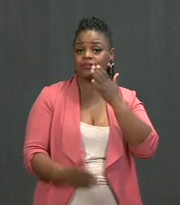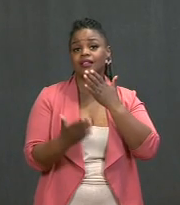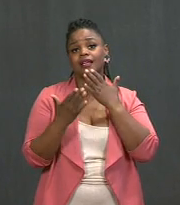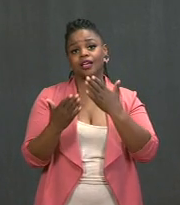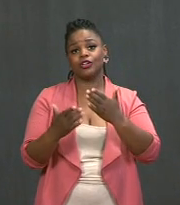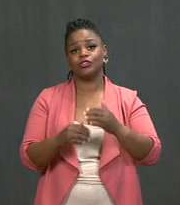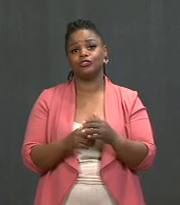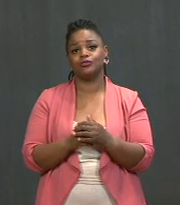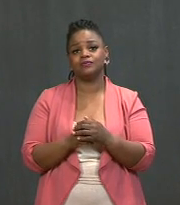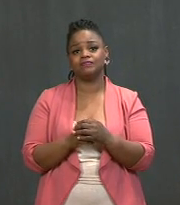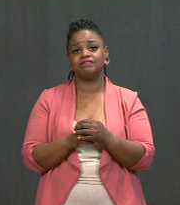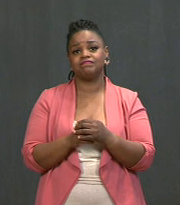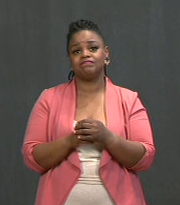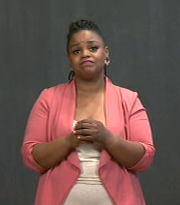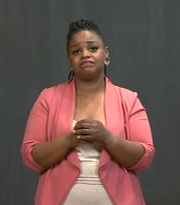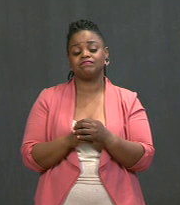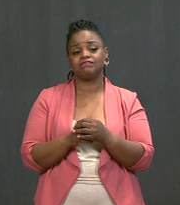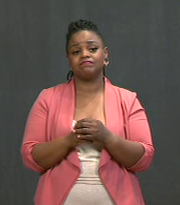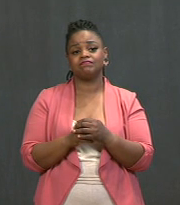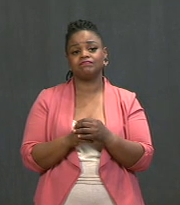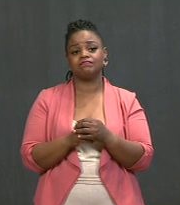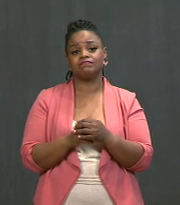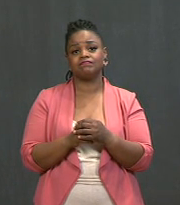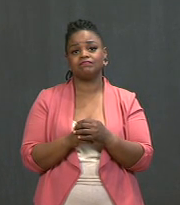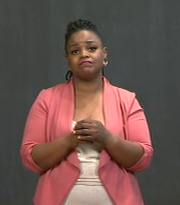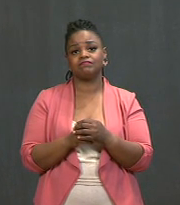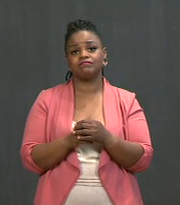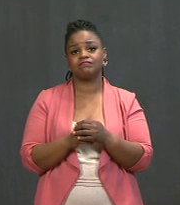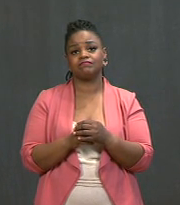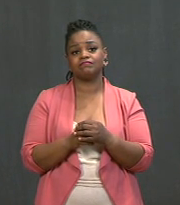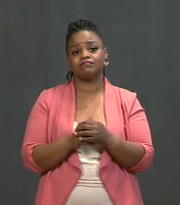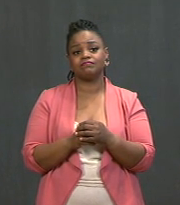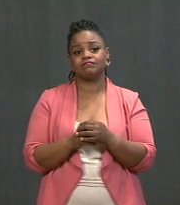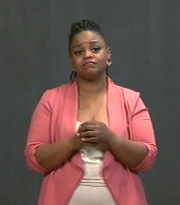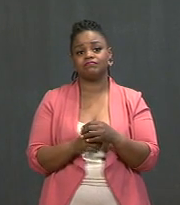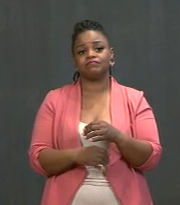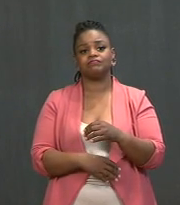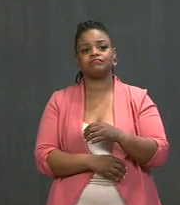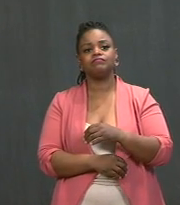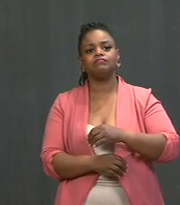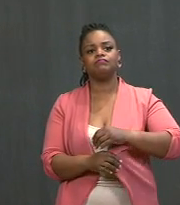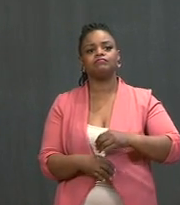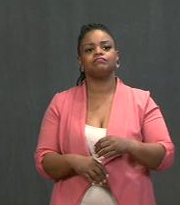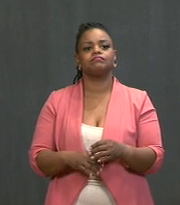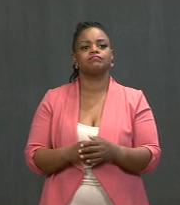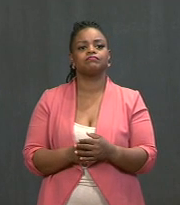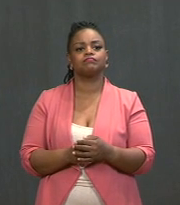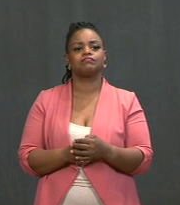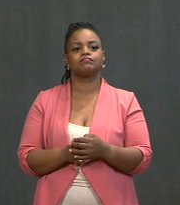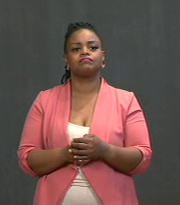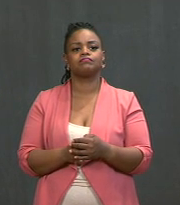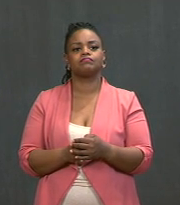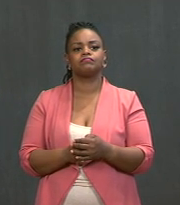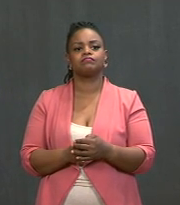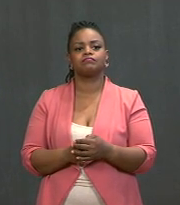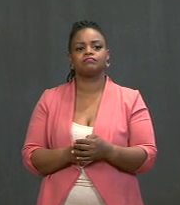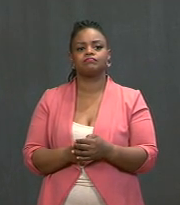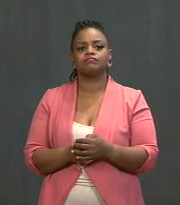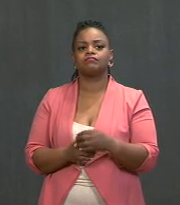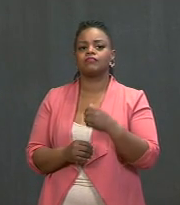In Vienna, how are the Vienna talks going? The President: I'll report on that later. The Press: Mr. President, do you think the Masters golf tournament should be moved out of Georgia?